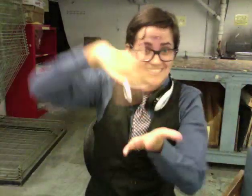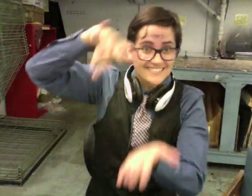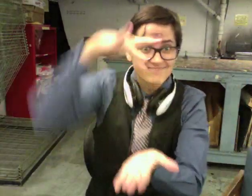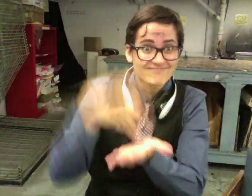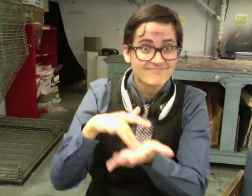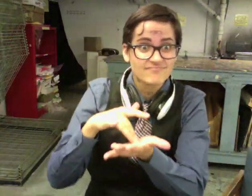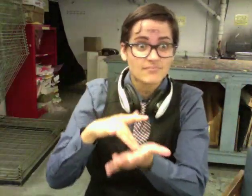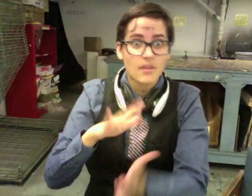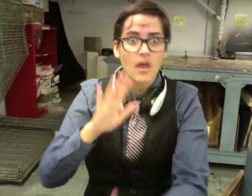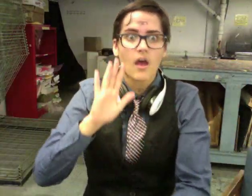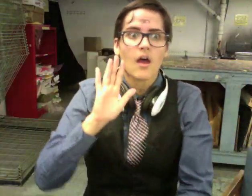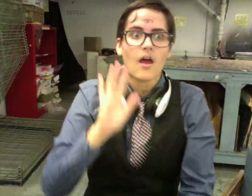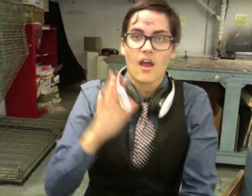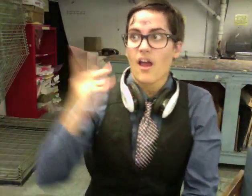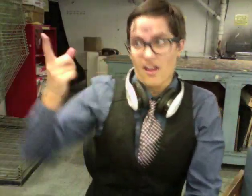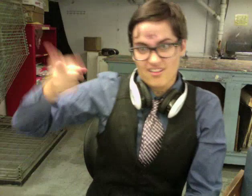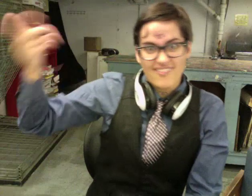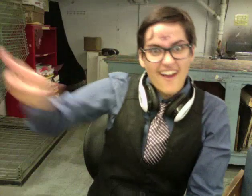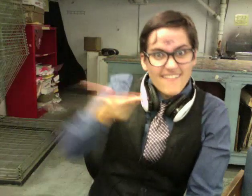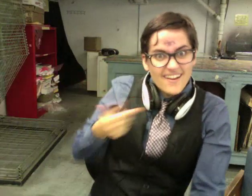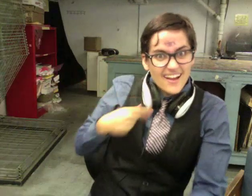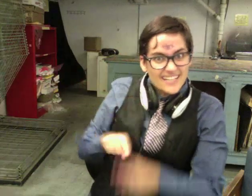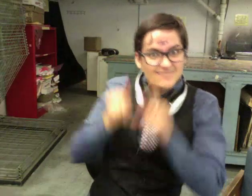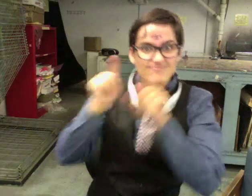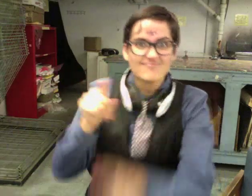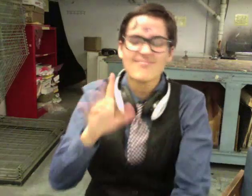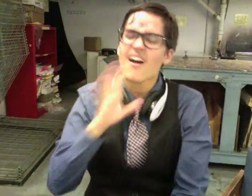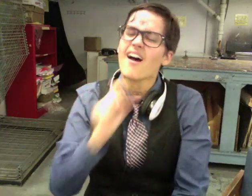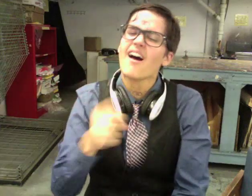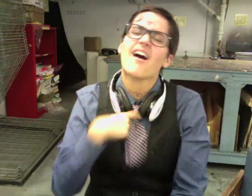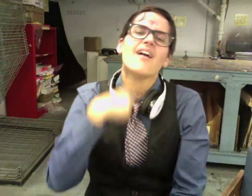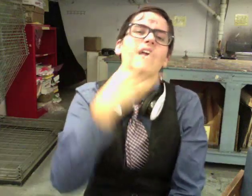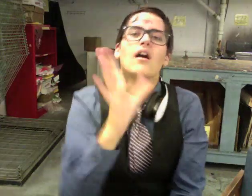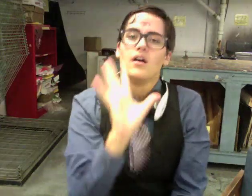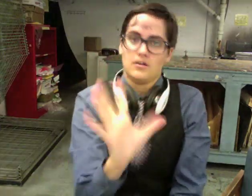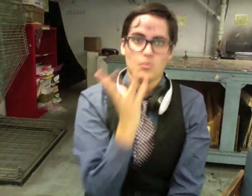I have been to these facilities myself recently, on their invitation, and I can tell you that